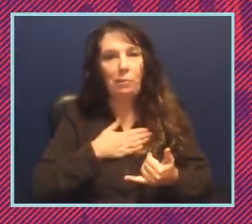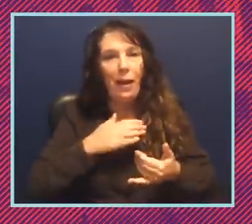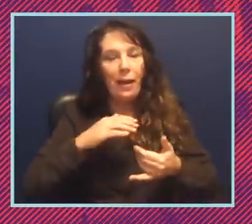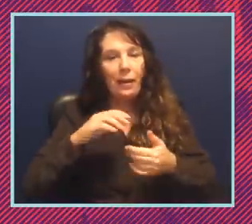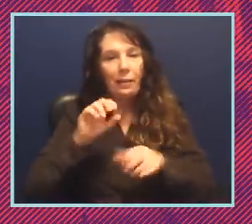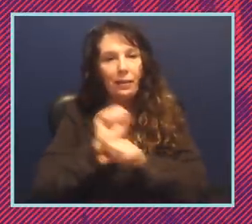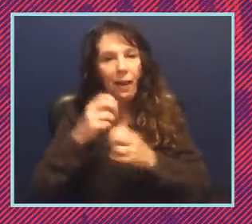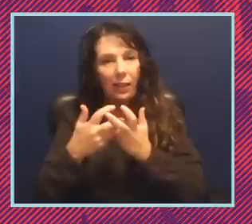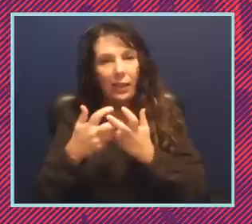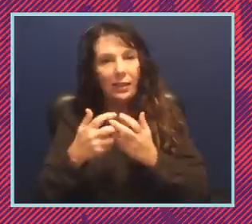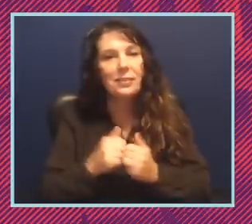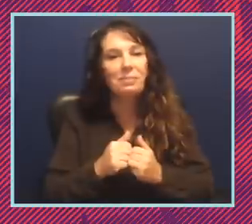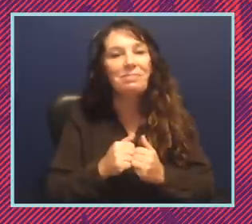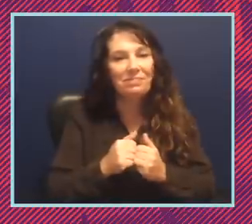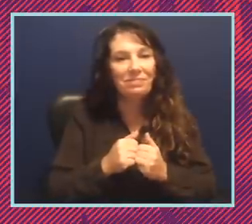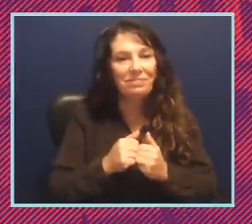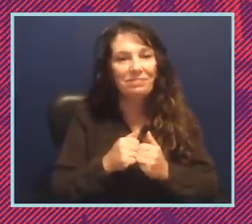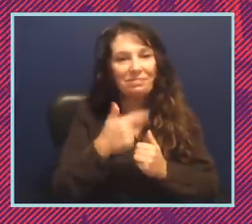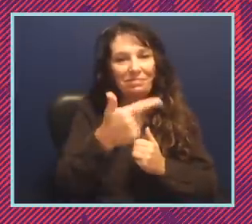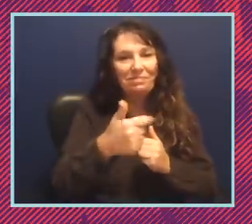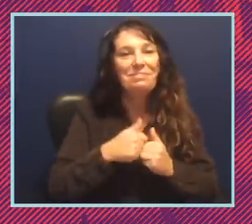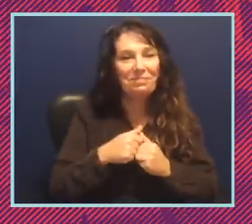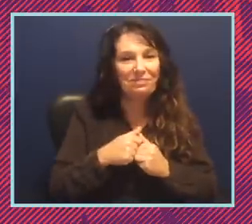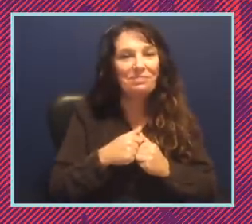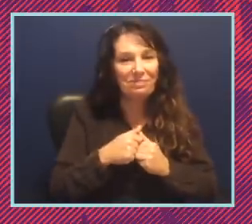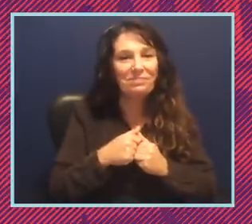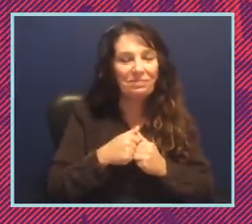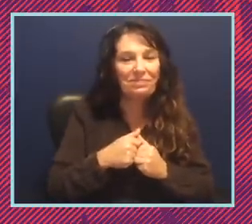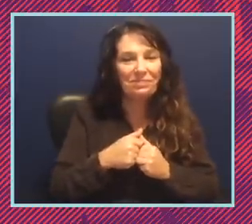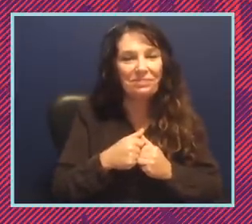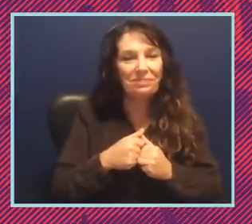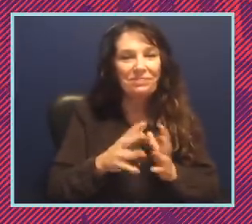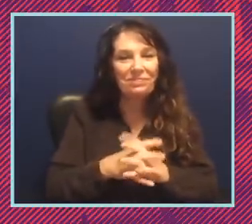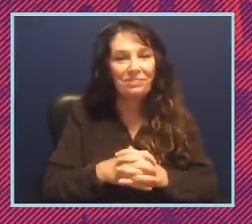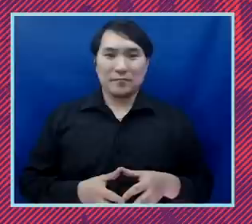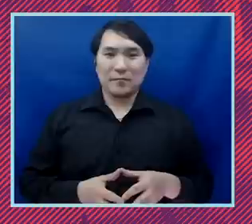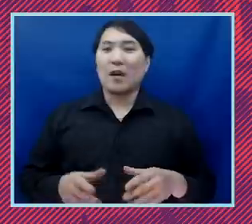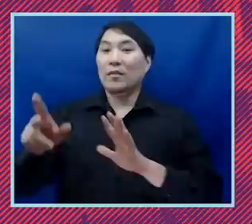stage two of my colleagues were also the key protagonist behind our policy and legal work